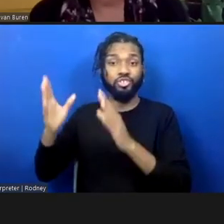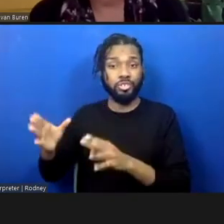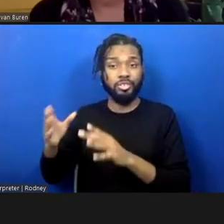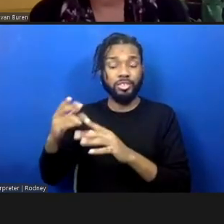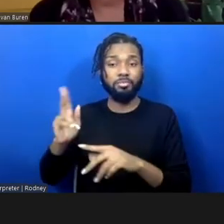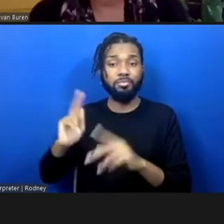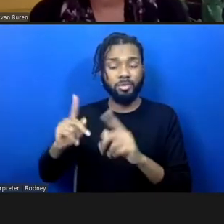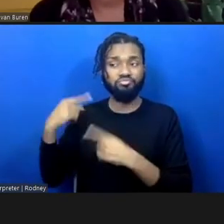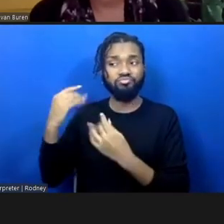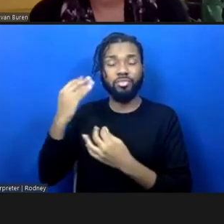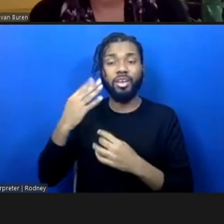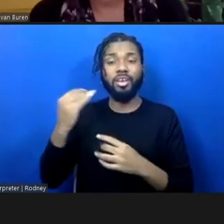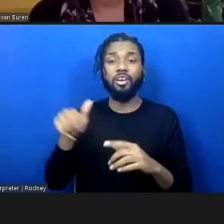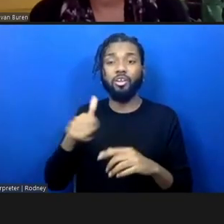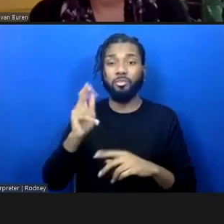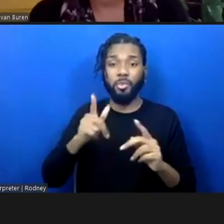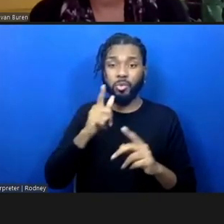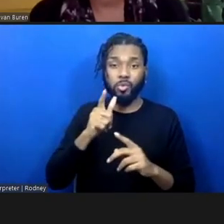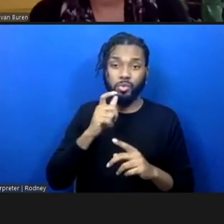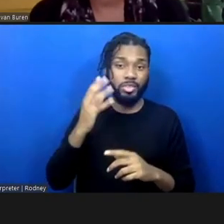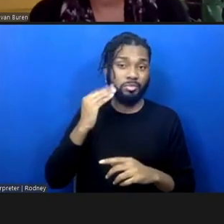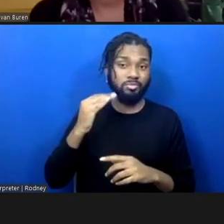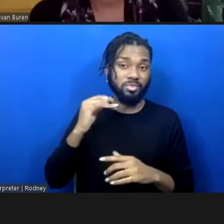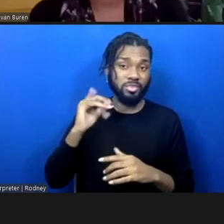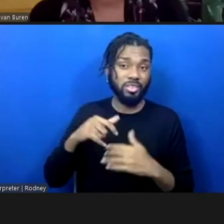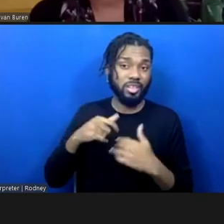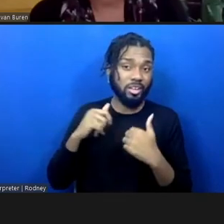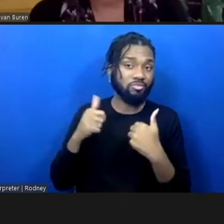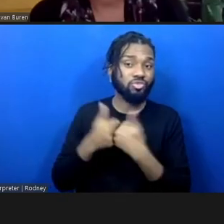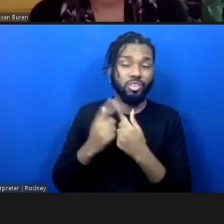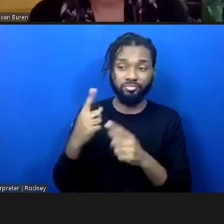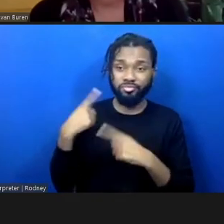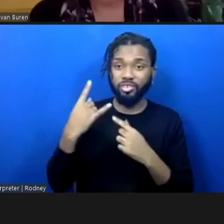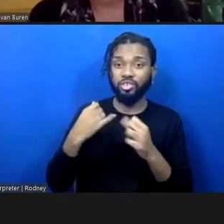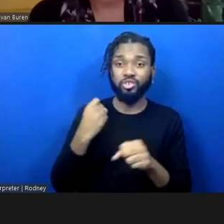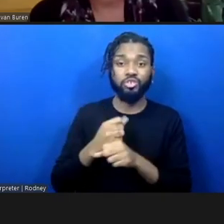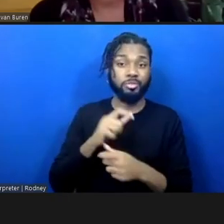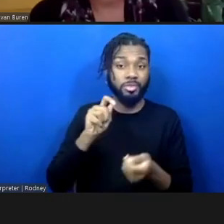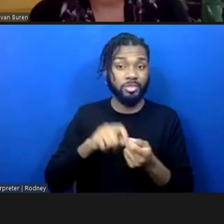opposition, for so many decades, particularly queer and trans folks for